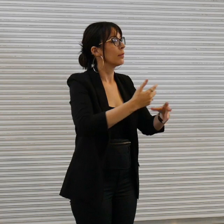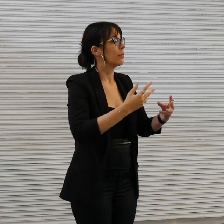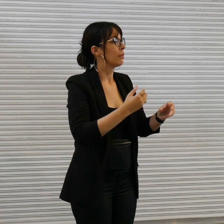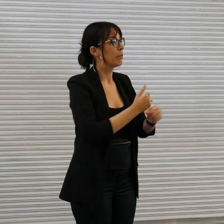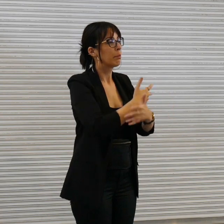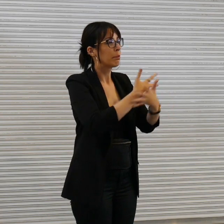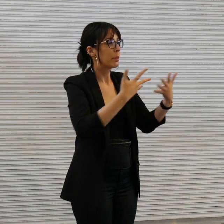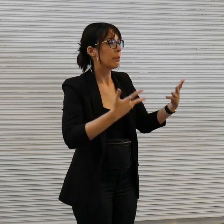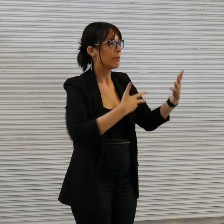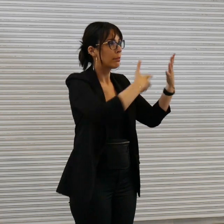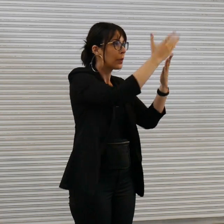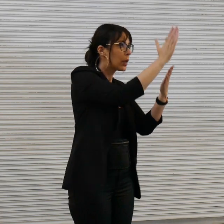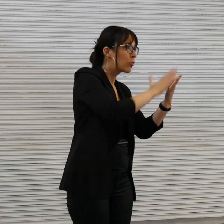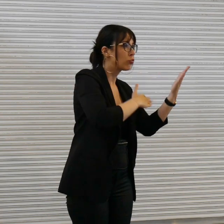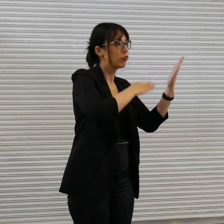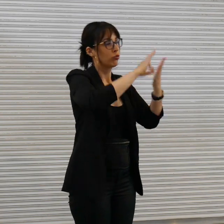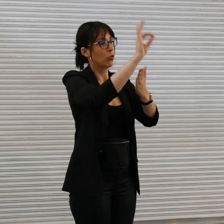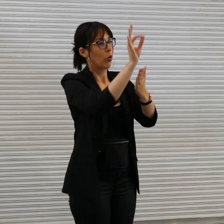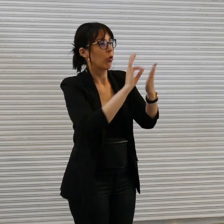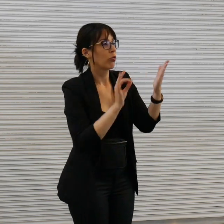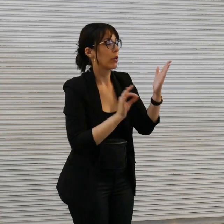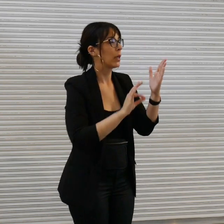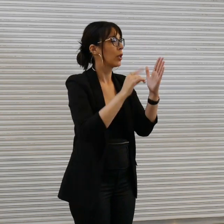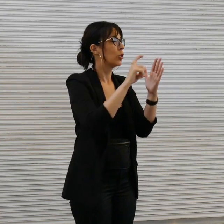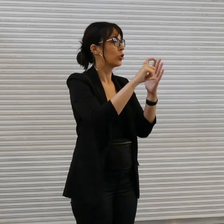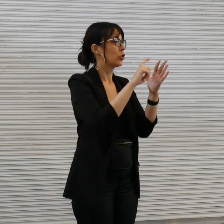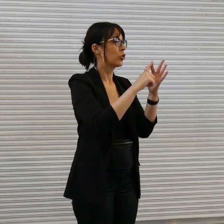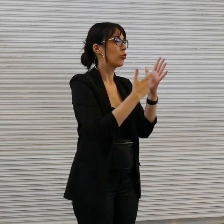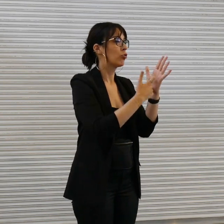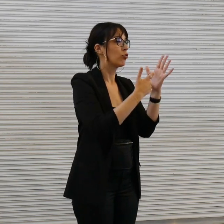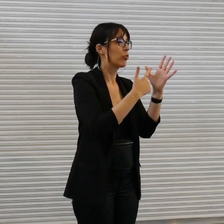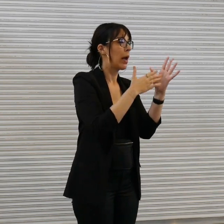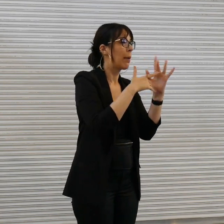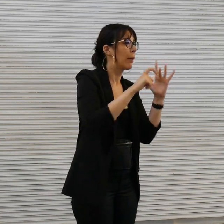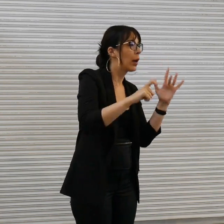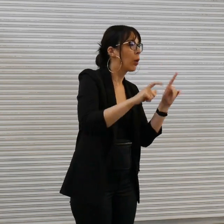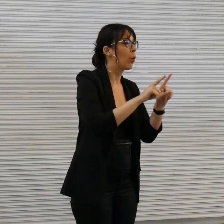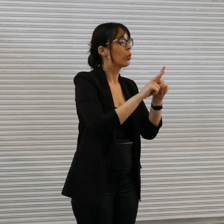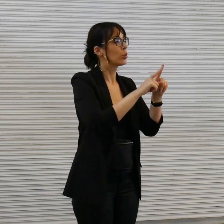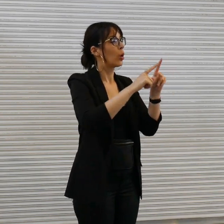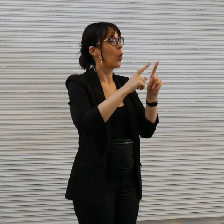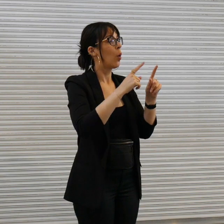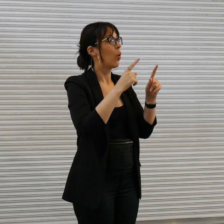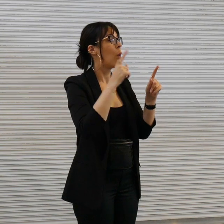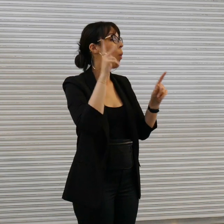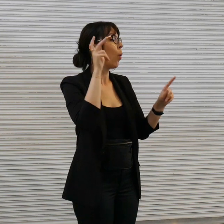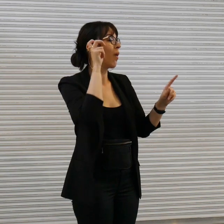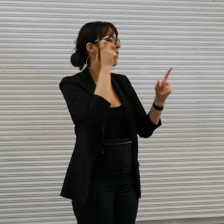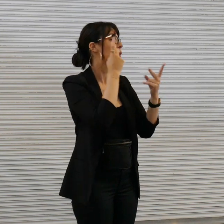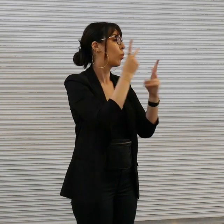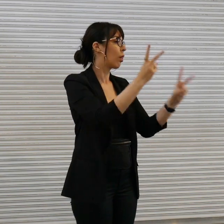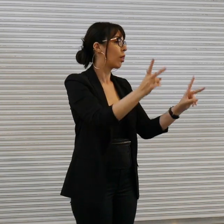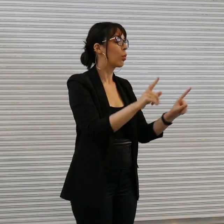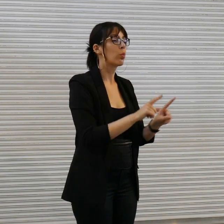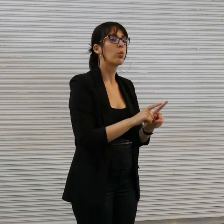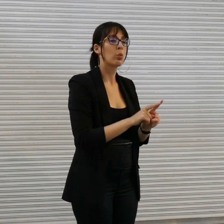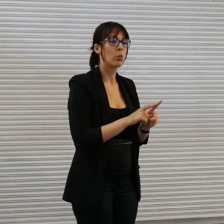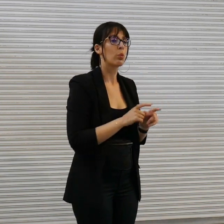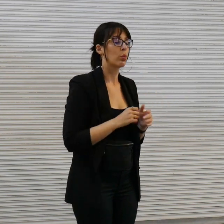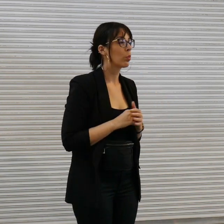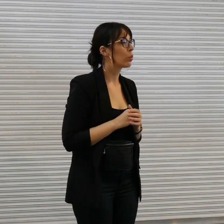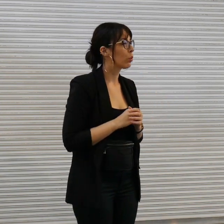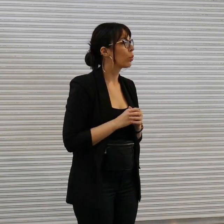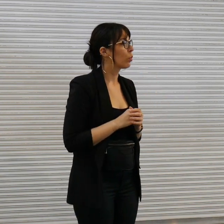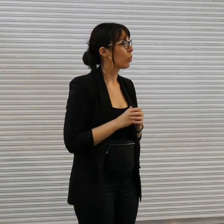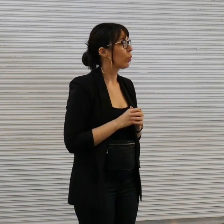drawing um Ceramics and also an AV Work, video projection work with sound um definitely recommend